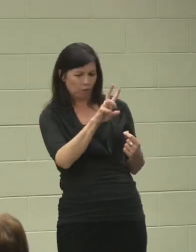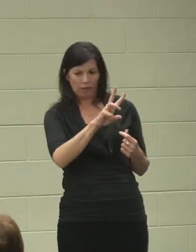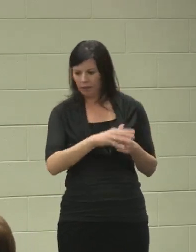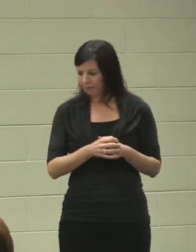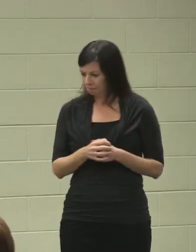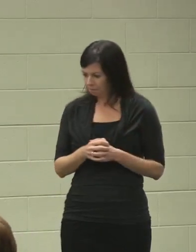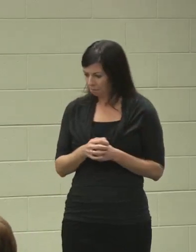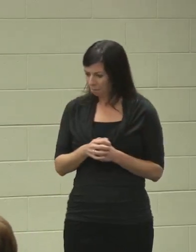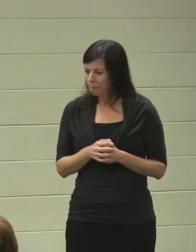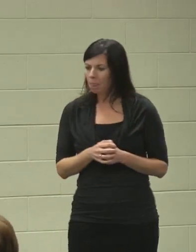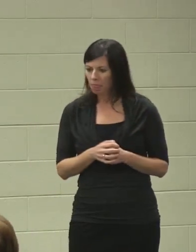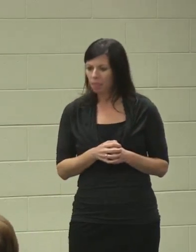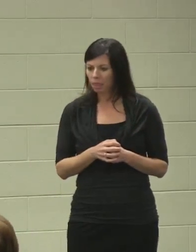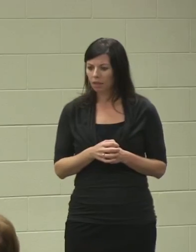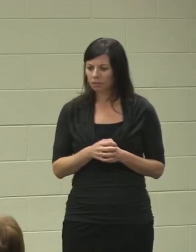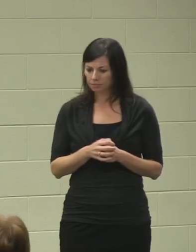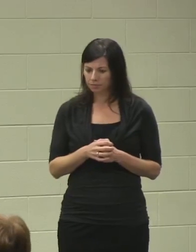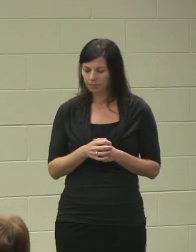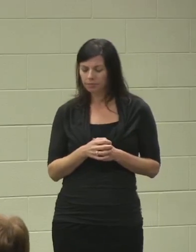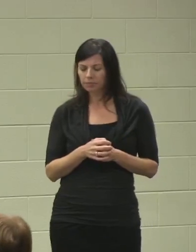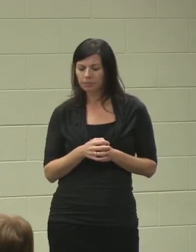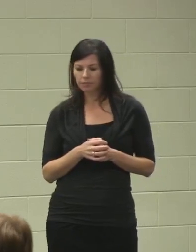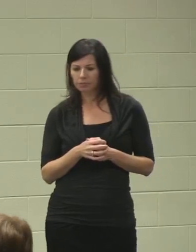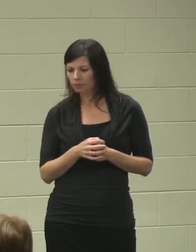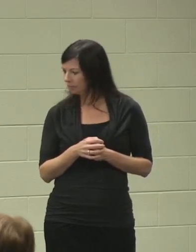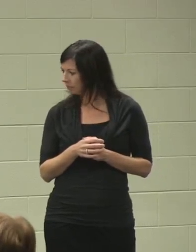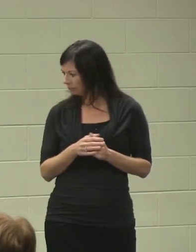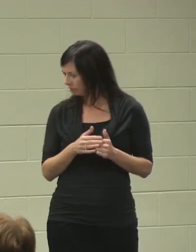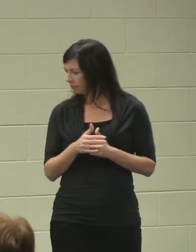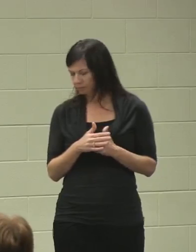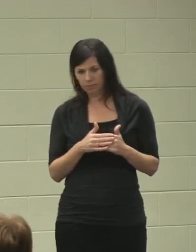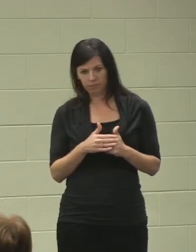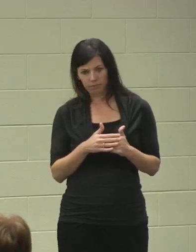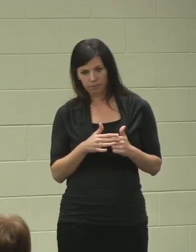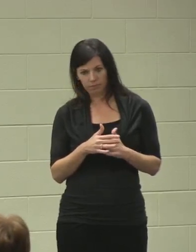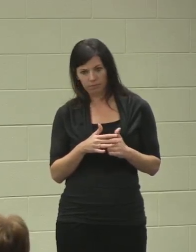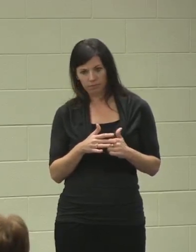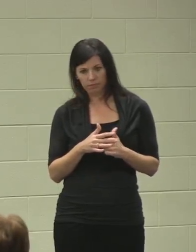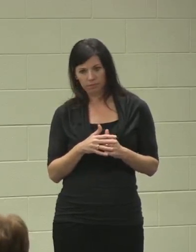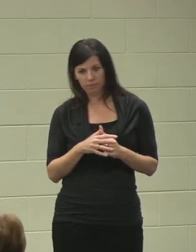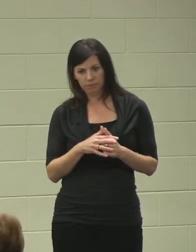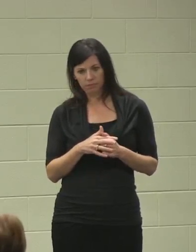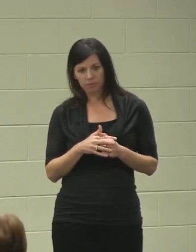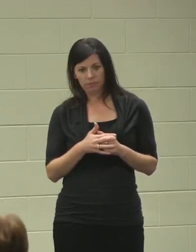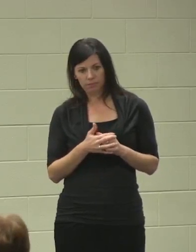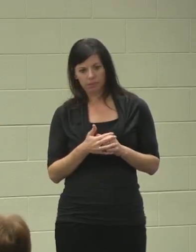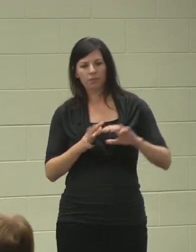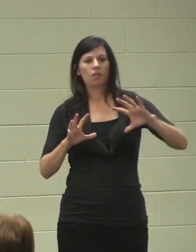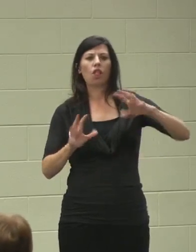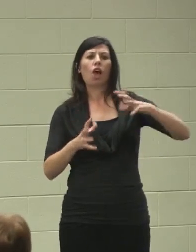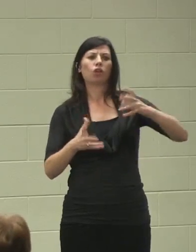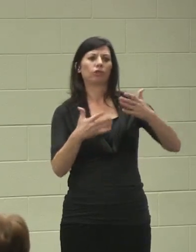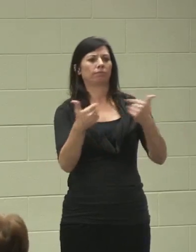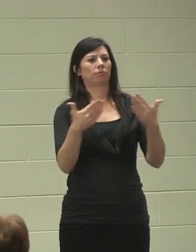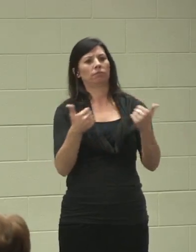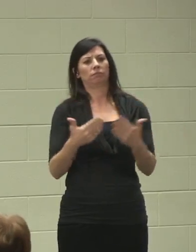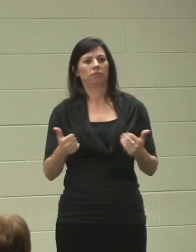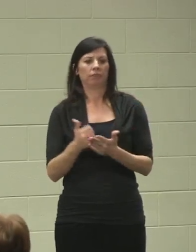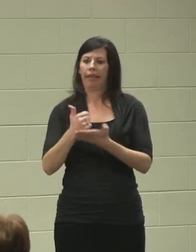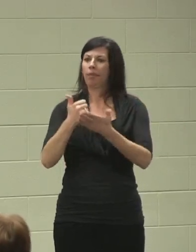"Sorting laundry and helping on the machines."